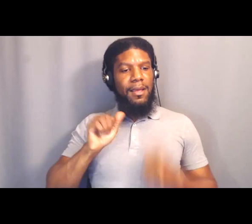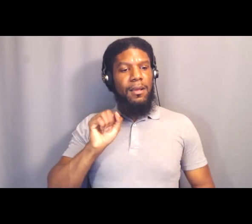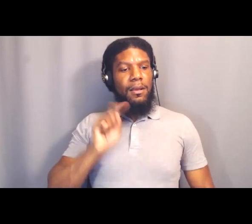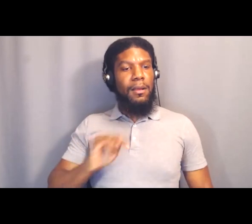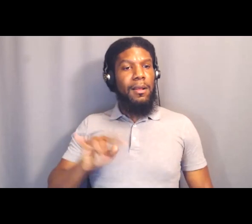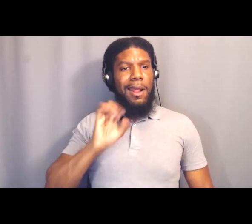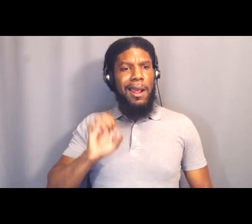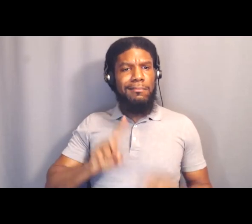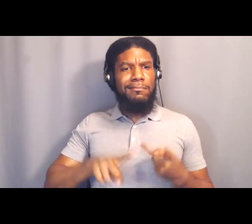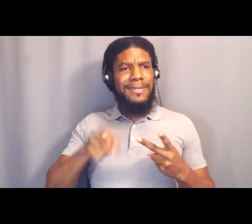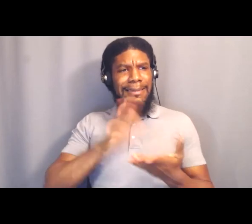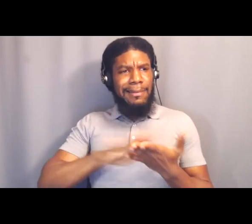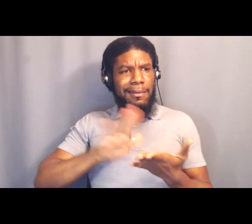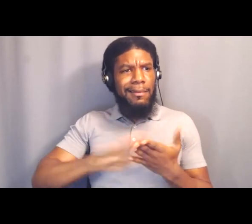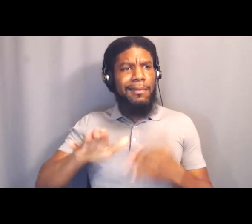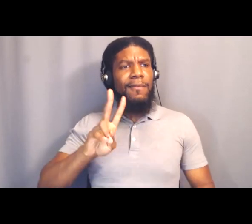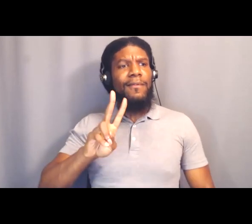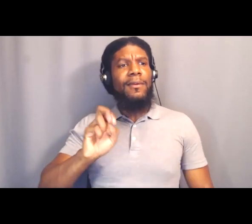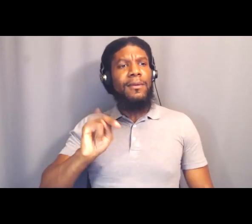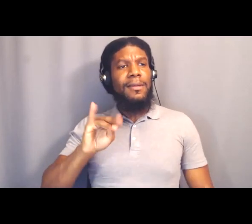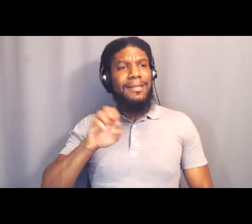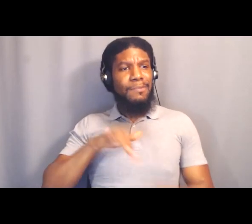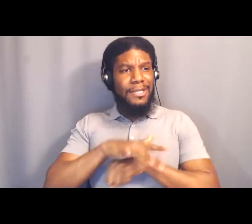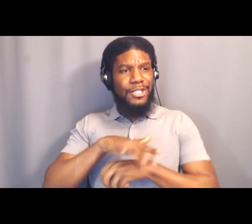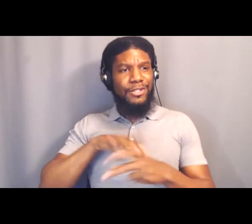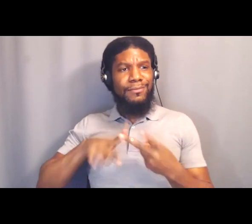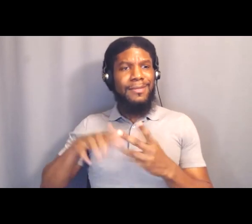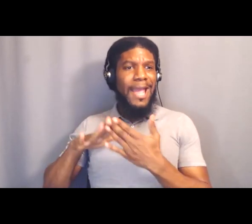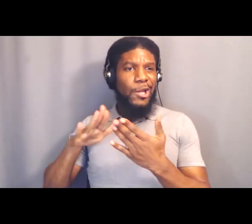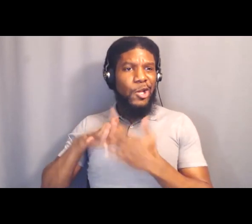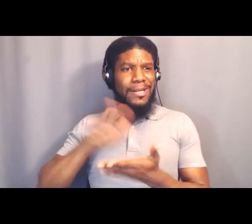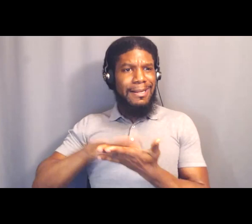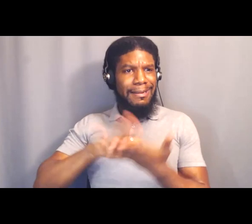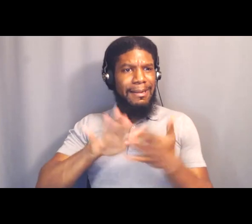And so, I'm lifting all of these things. These are things just from the last day or two.